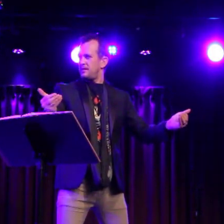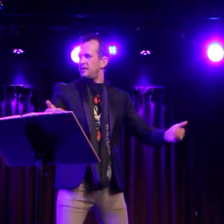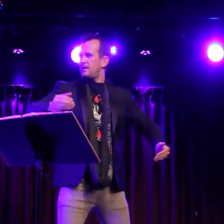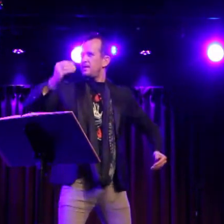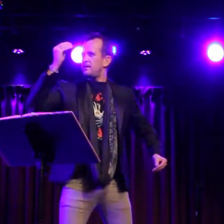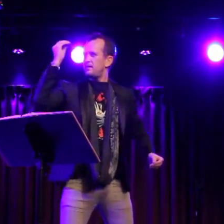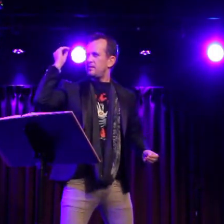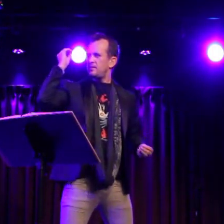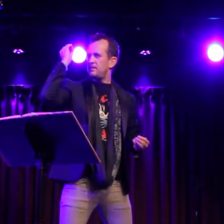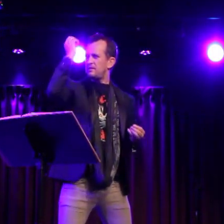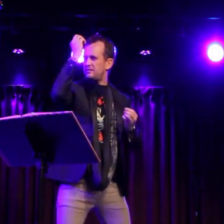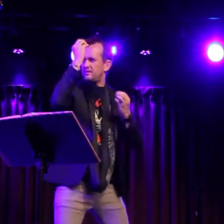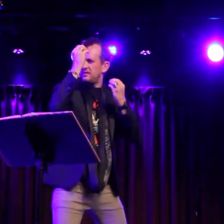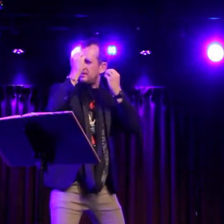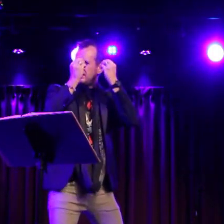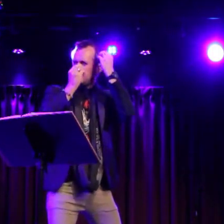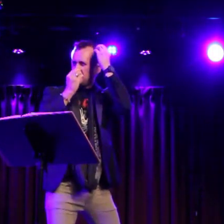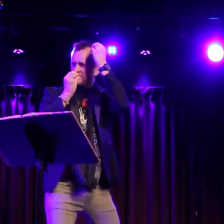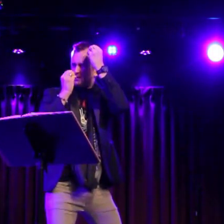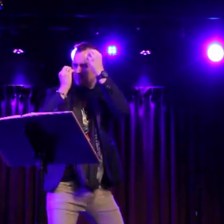No use resisting